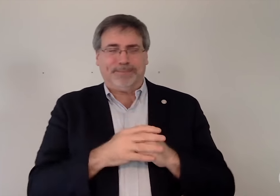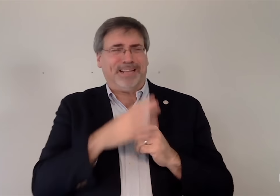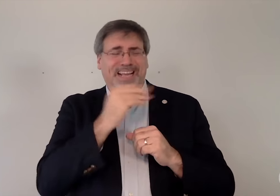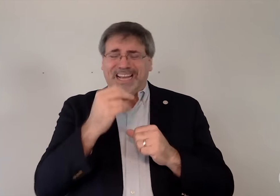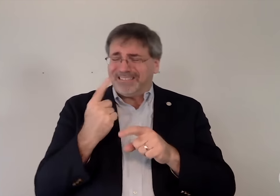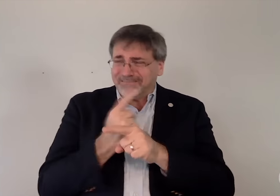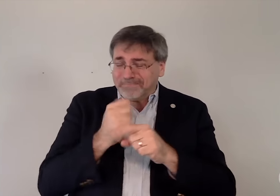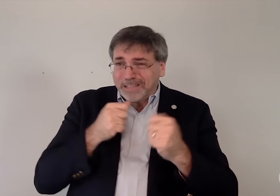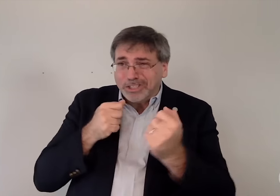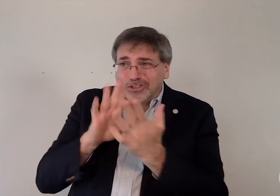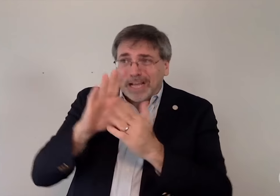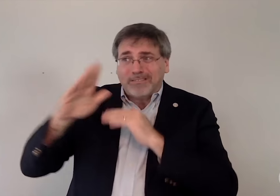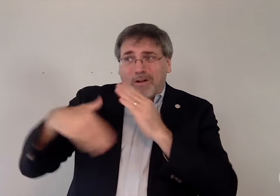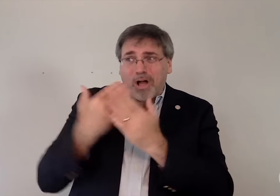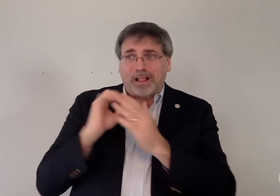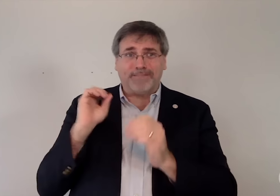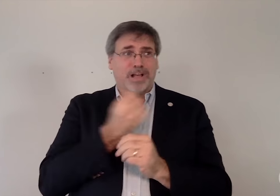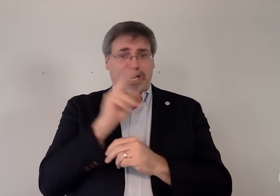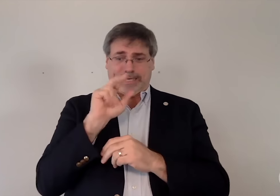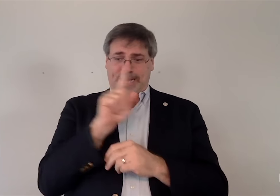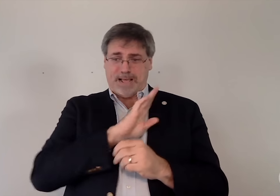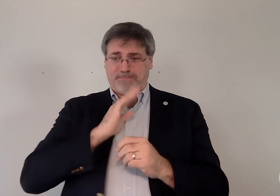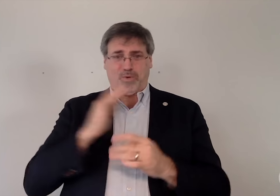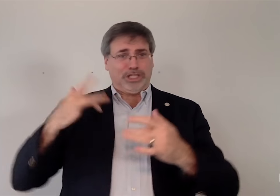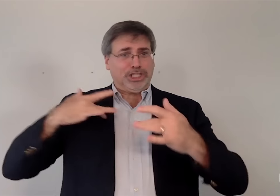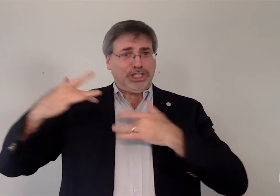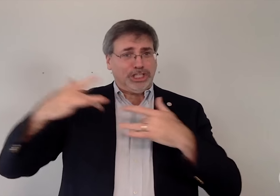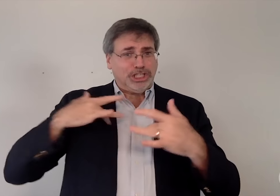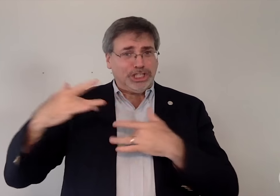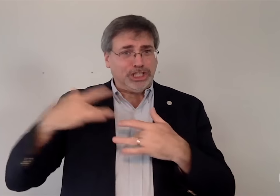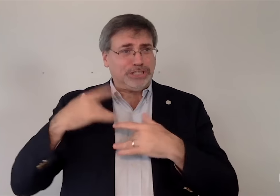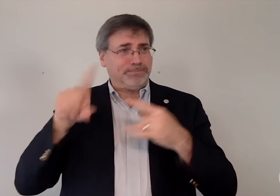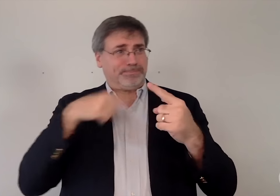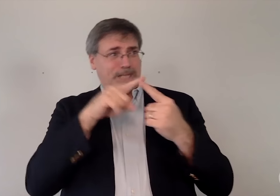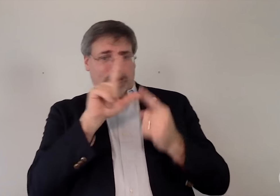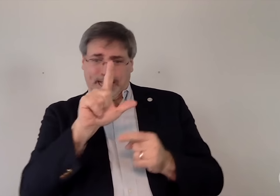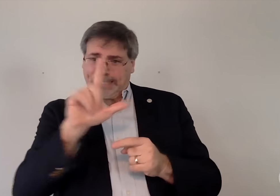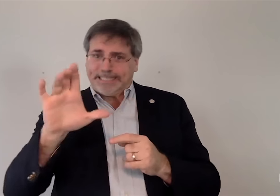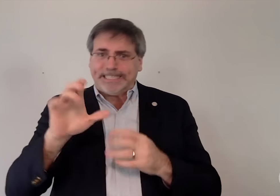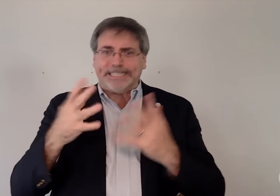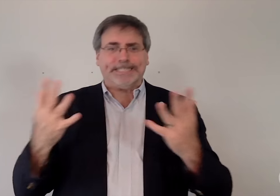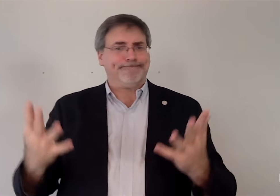adequately address all of the NAD Board’s concerns about the LLC.